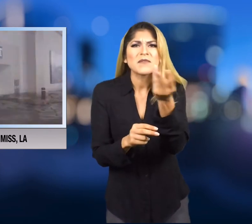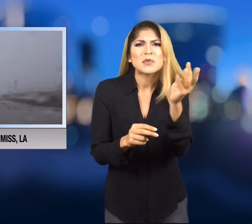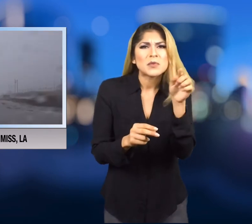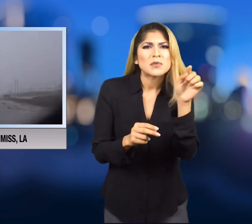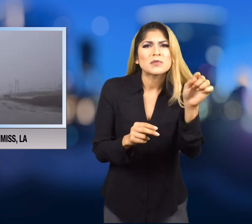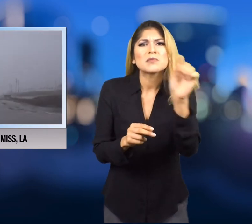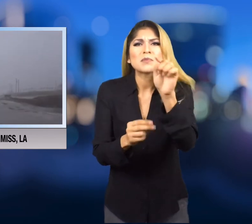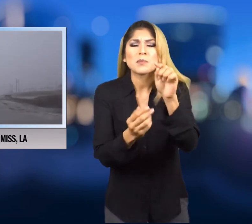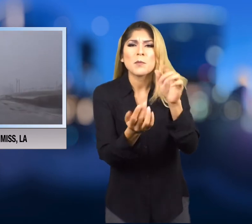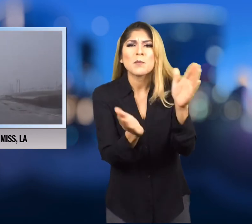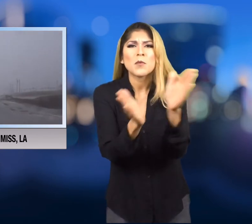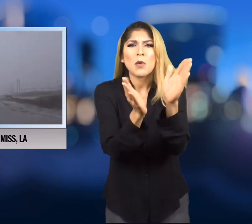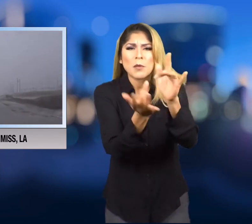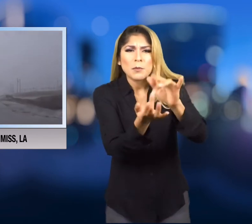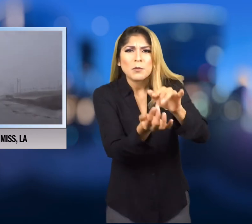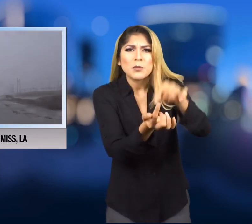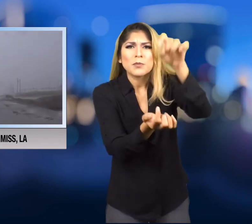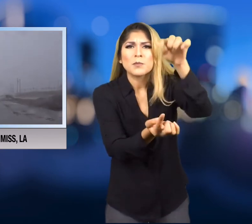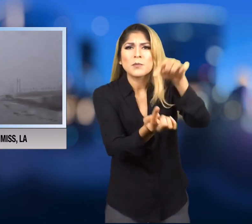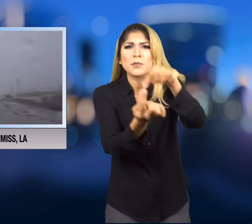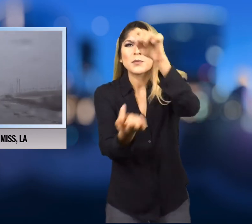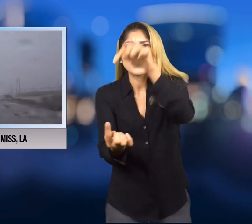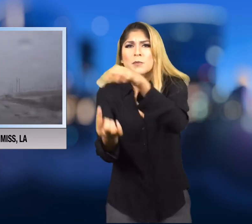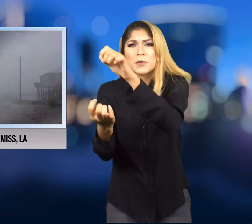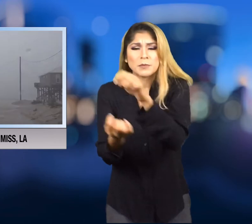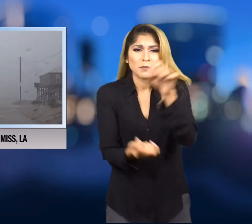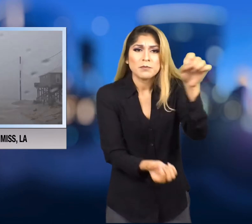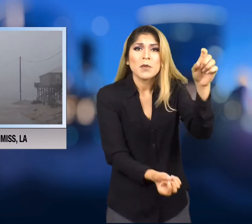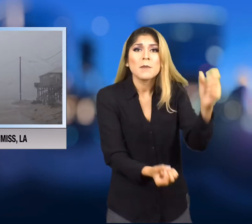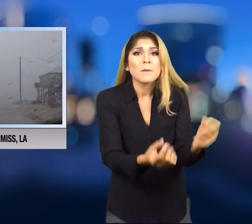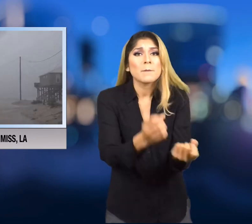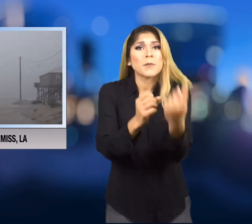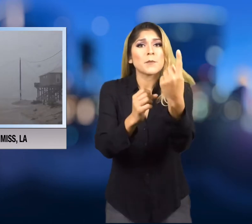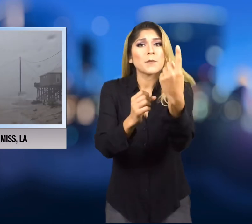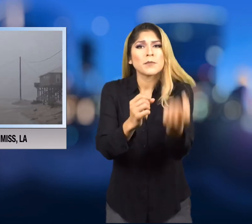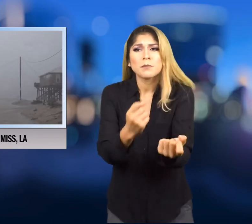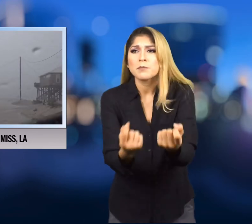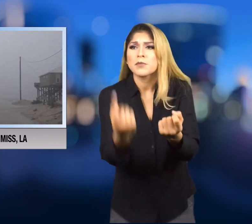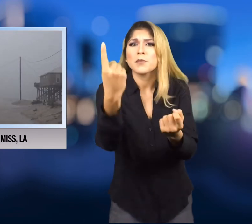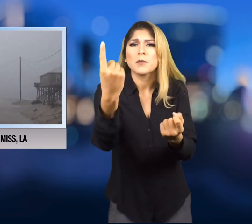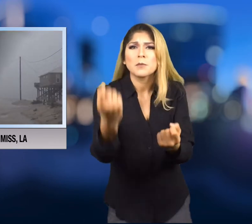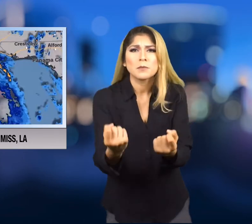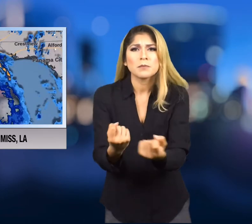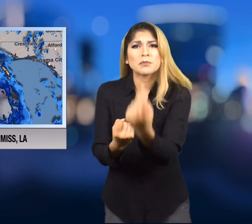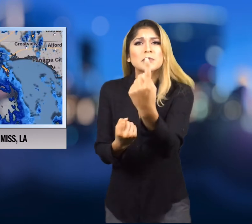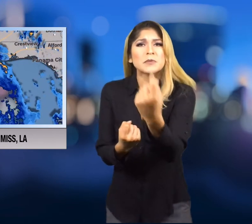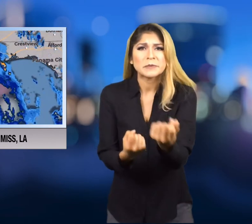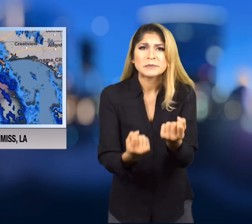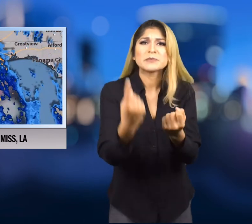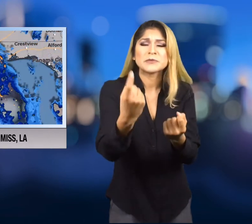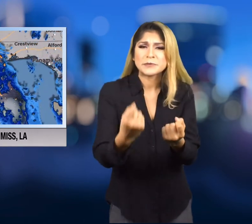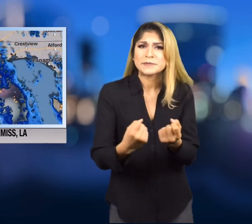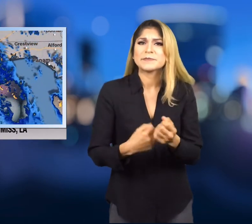isolated tornadoes could pop up as well.